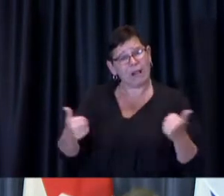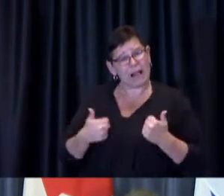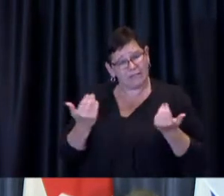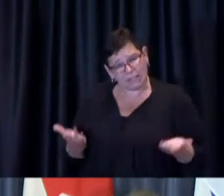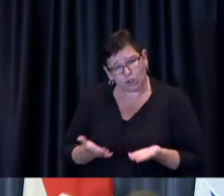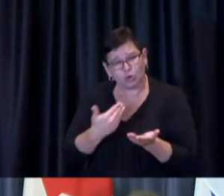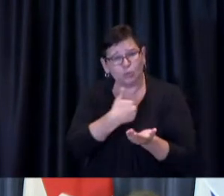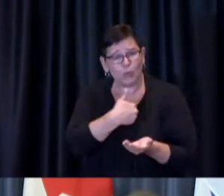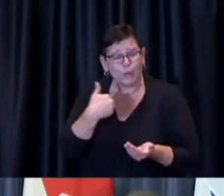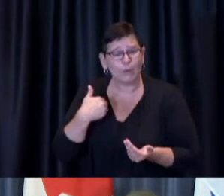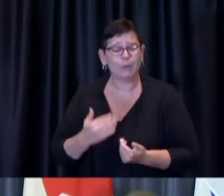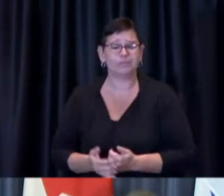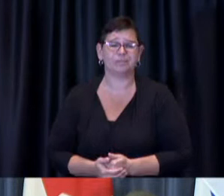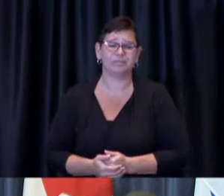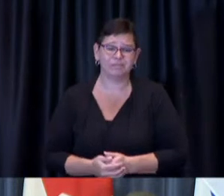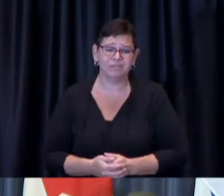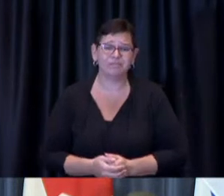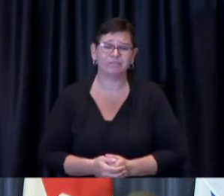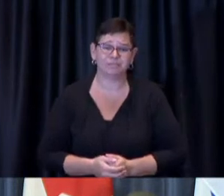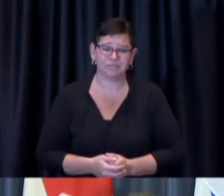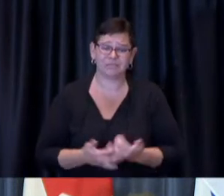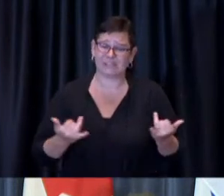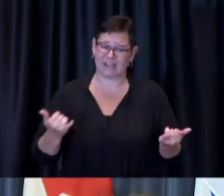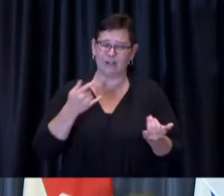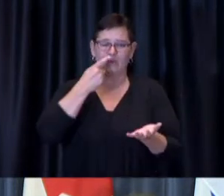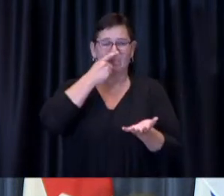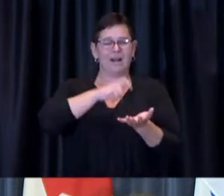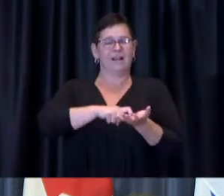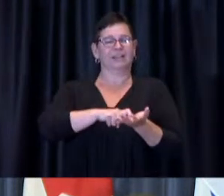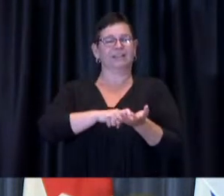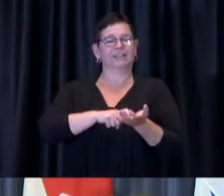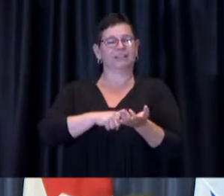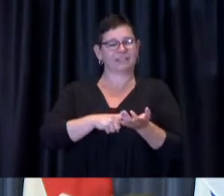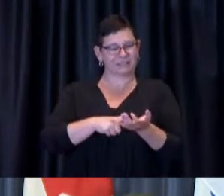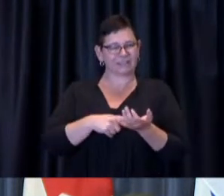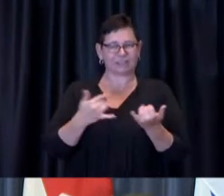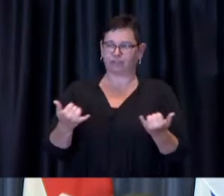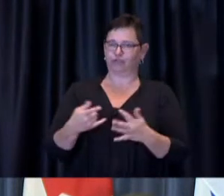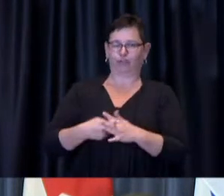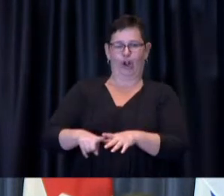Owing to our earlier start today I am presenting the COVID-19 metrics